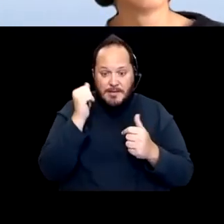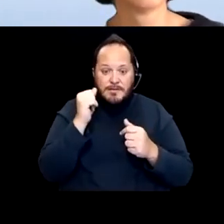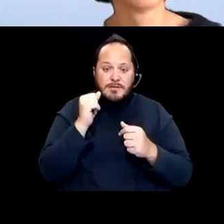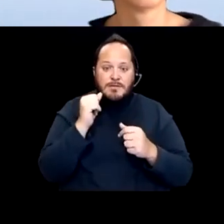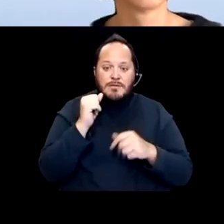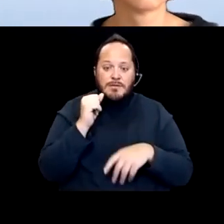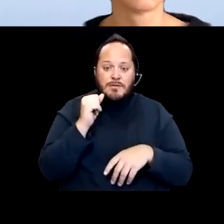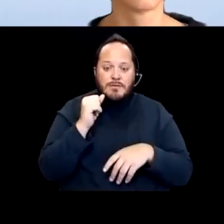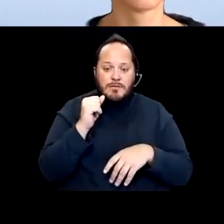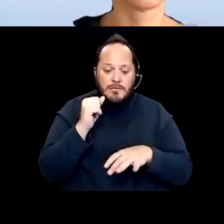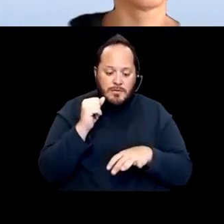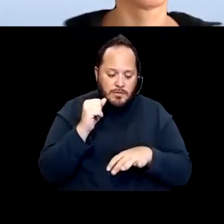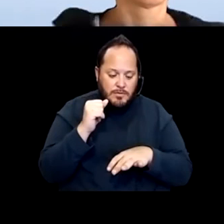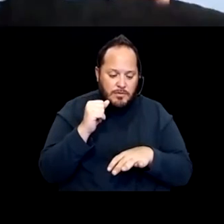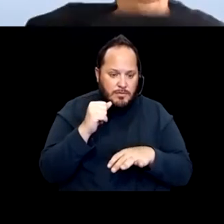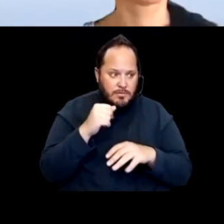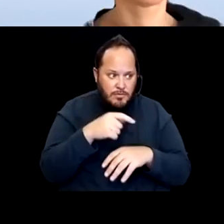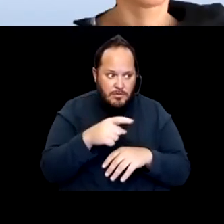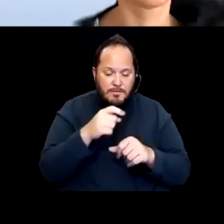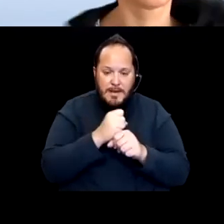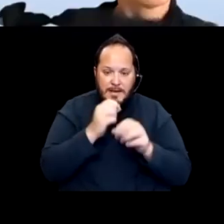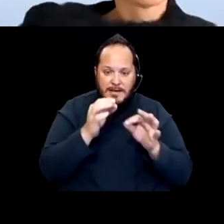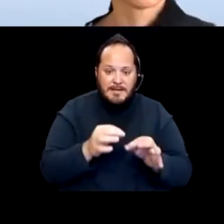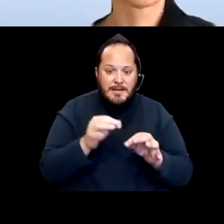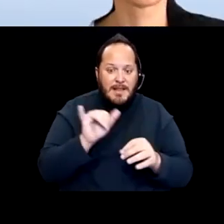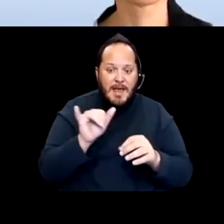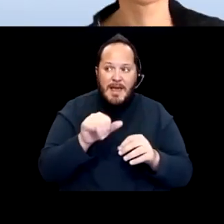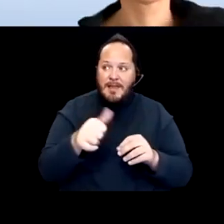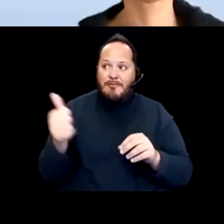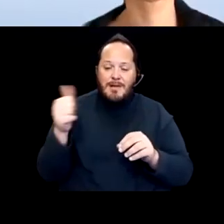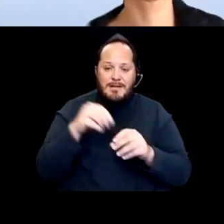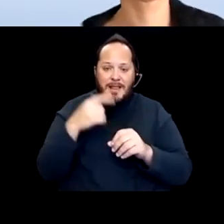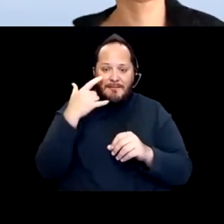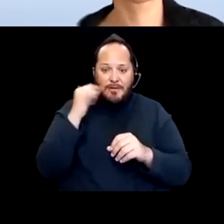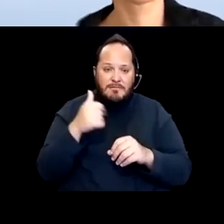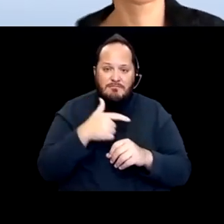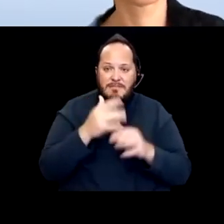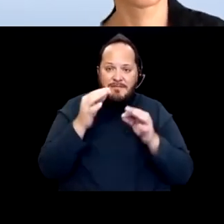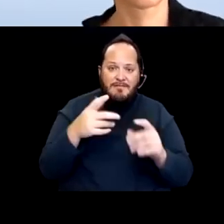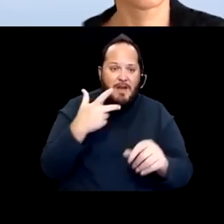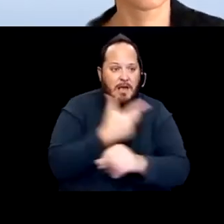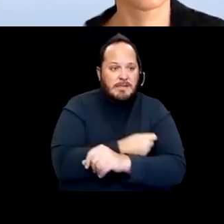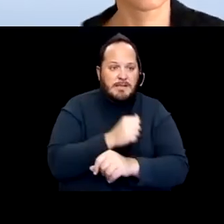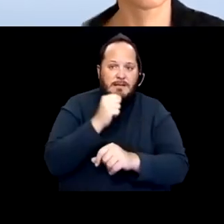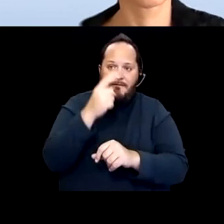that just like anybody else in California that you're not the vaccine is not for you. But it's just gonna become another mark